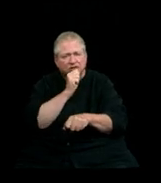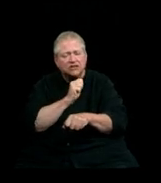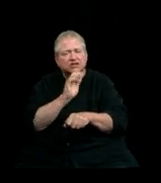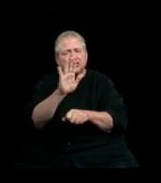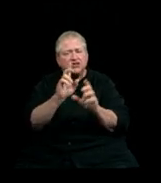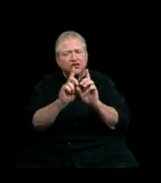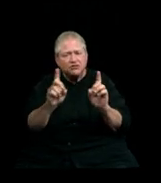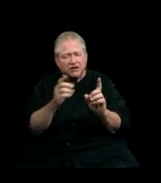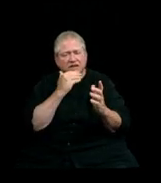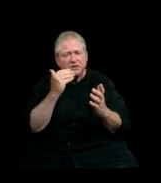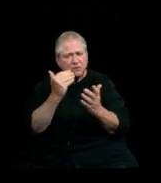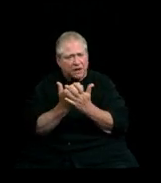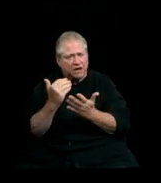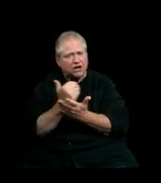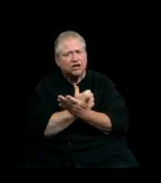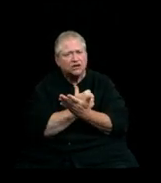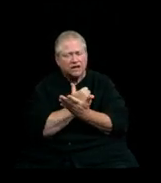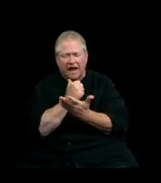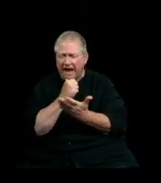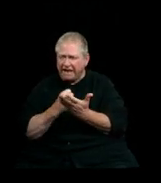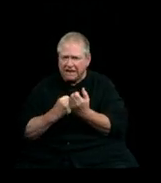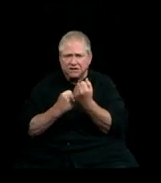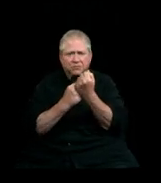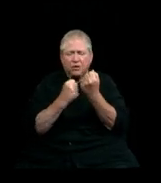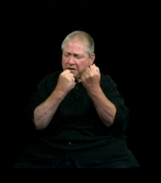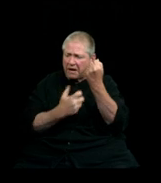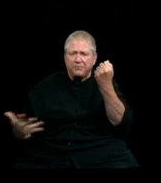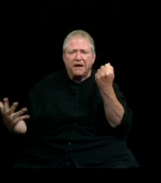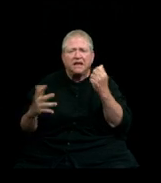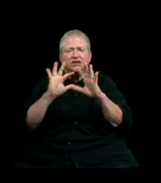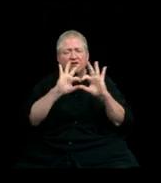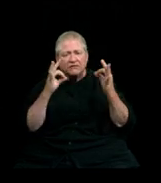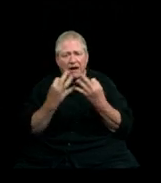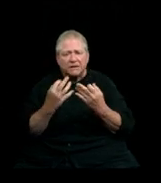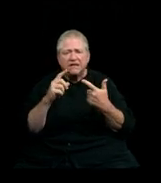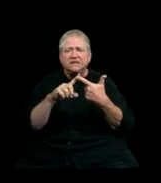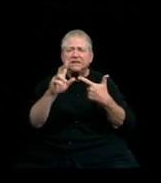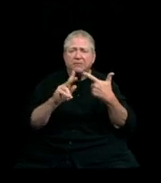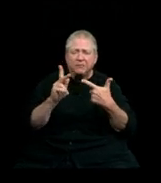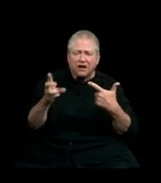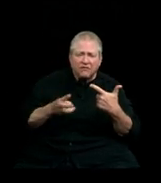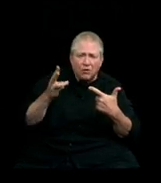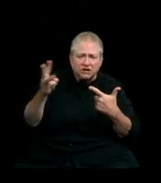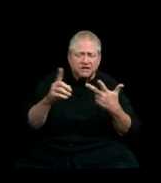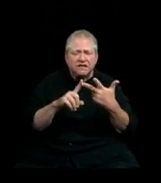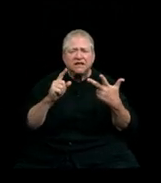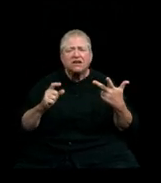It is also enabled by many: your families, the people of Washington, our faculty and staff,